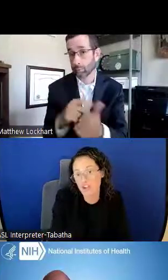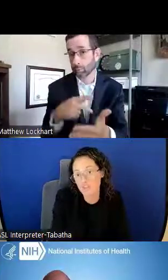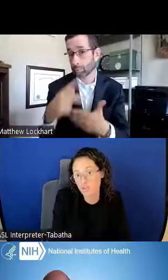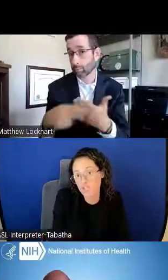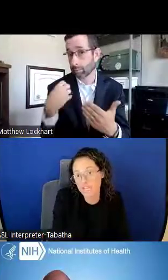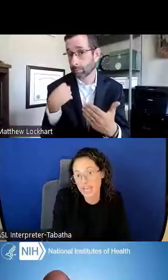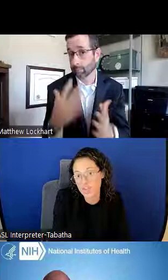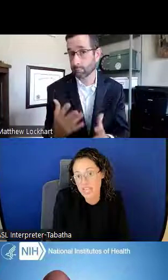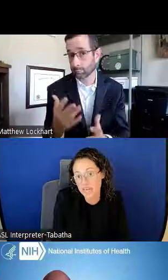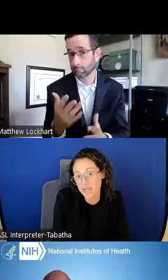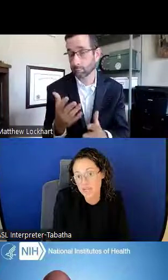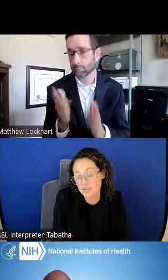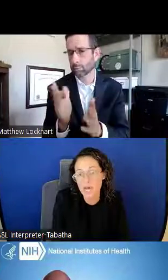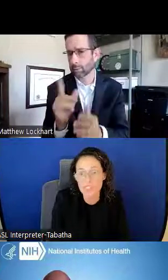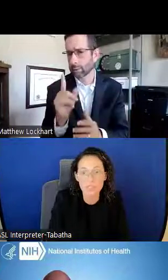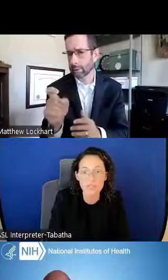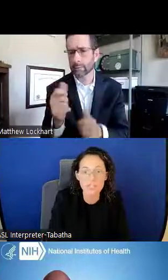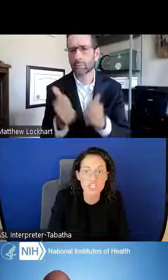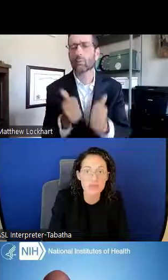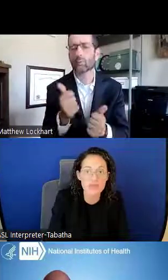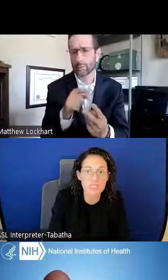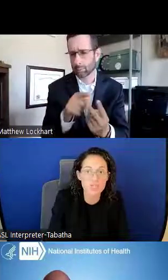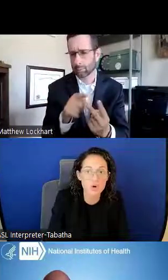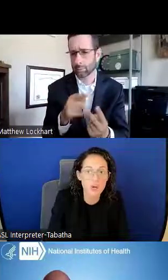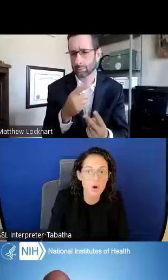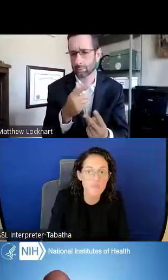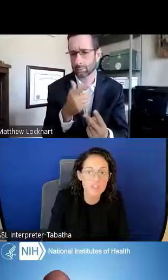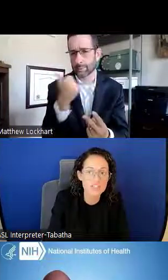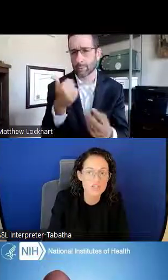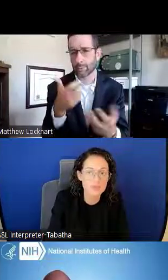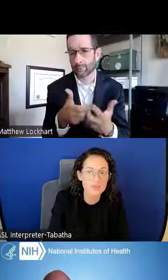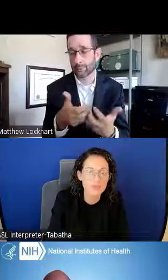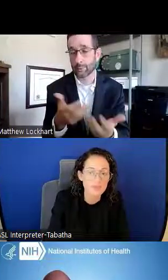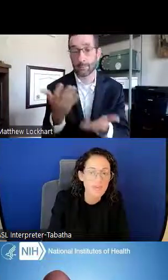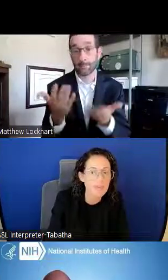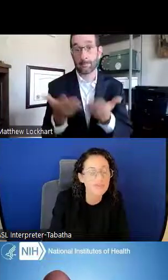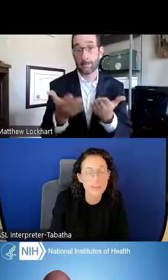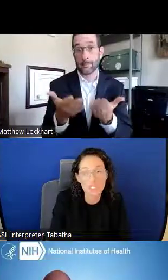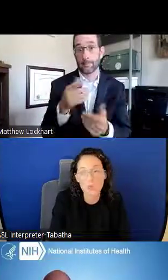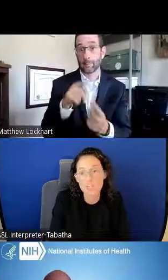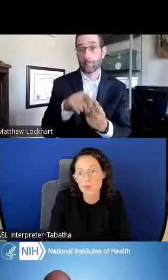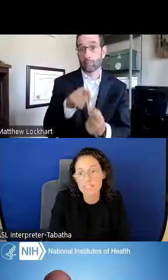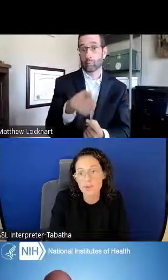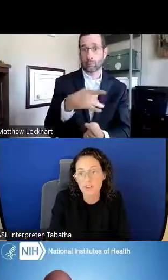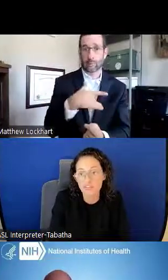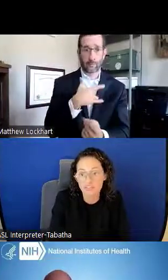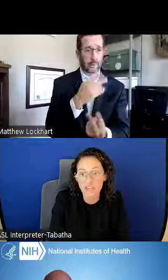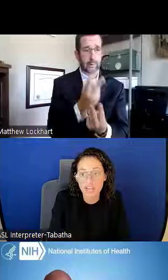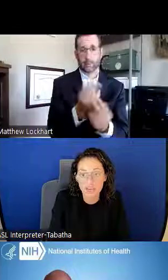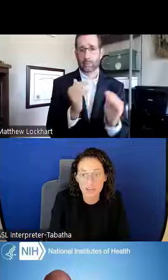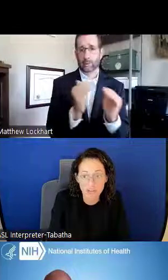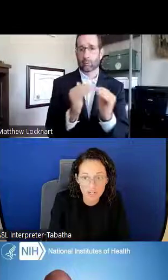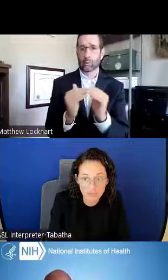after looking at the data, possibly reaching out to each program officer and feeling which one is a better fit after there.